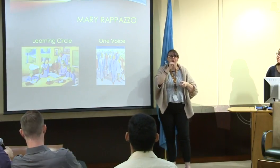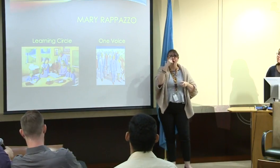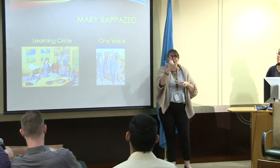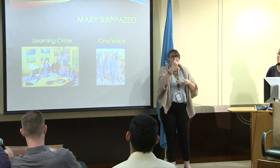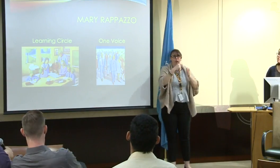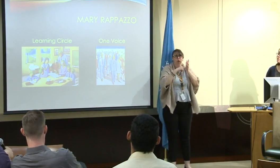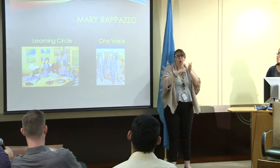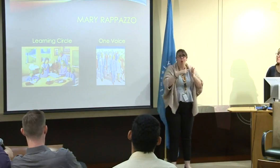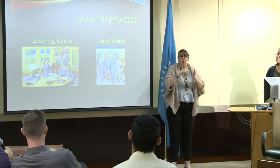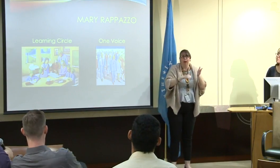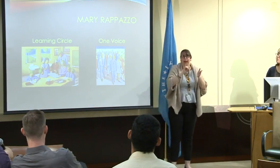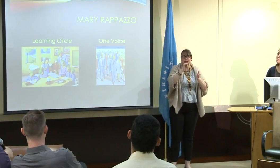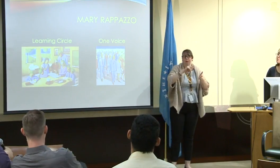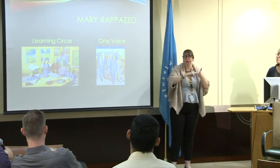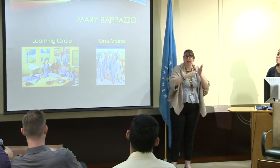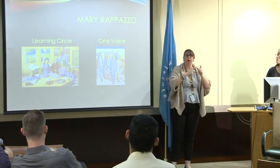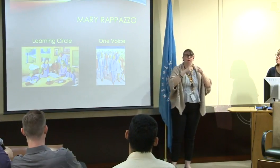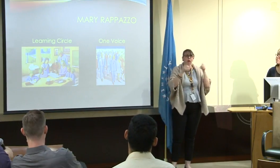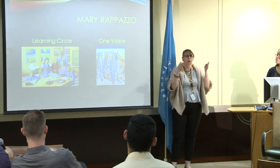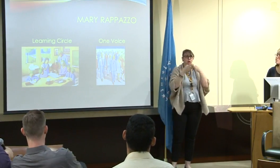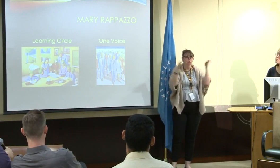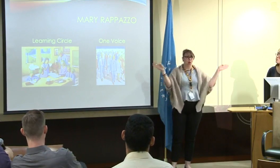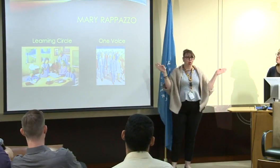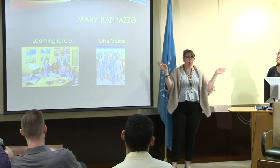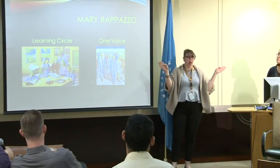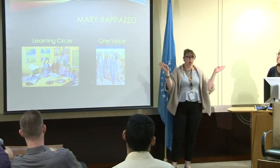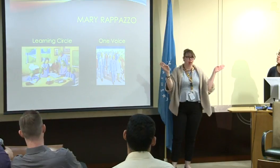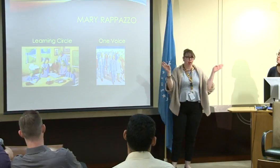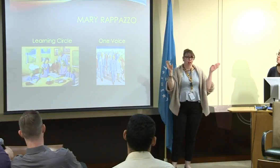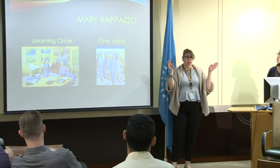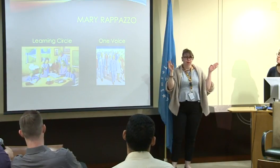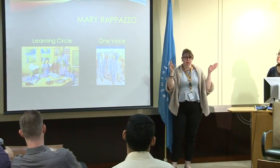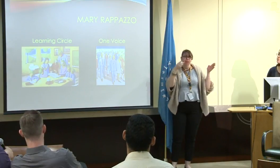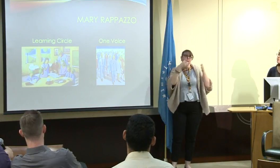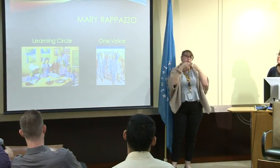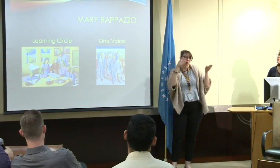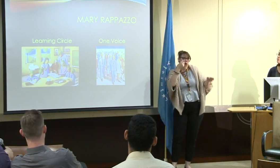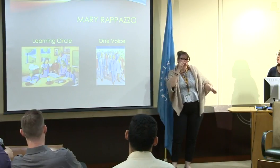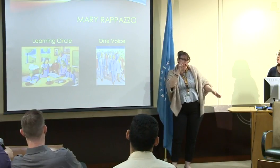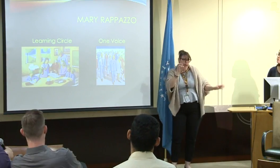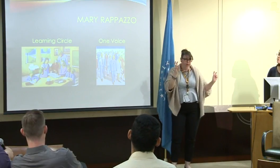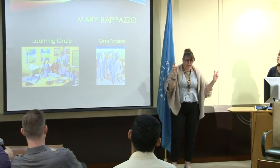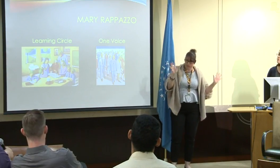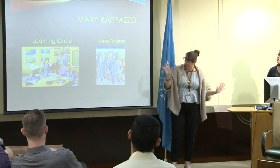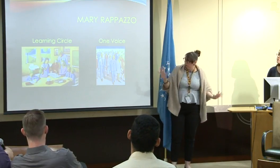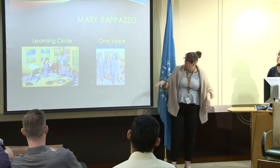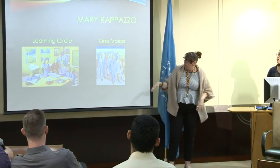in its history for its rights. So this is something that talks about the importance